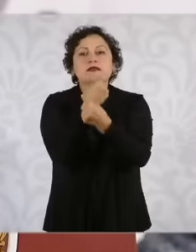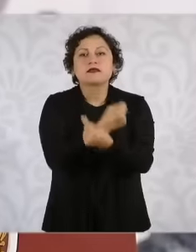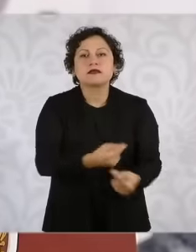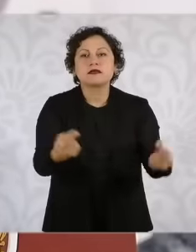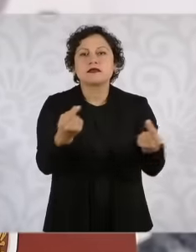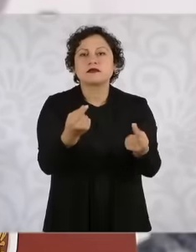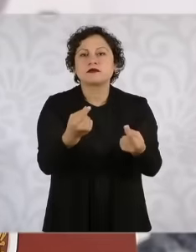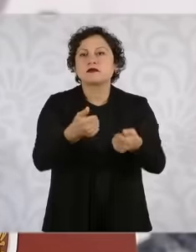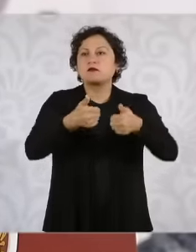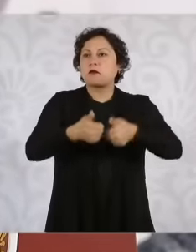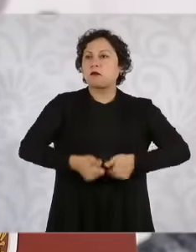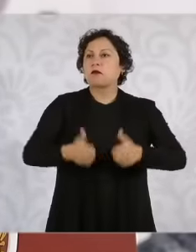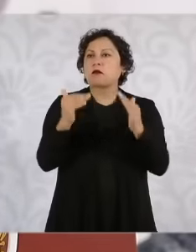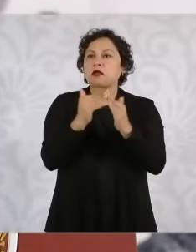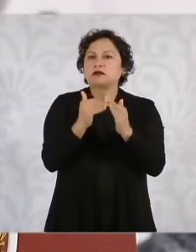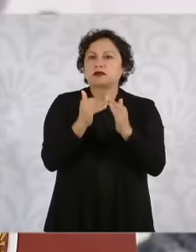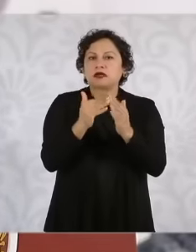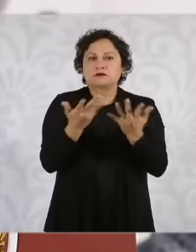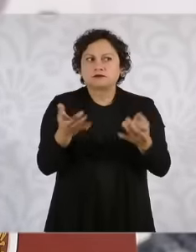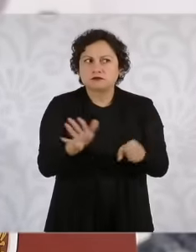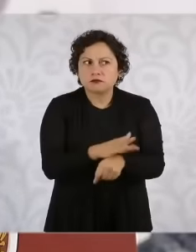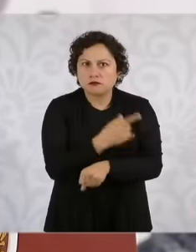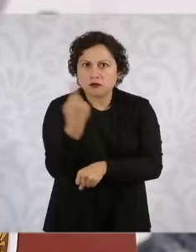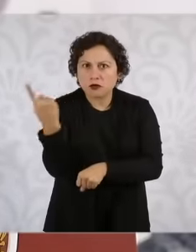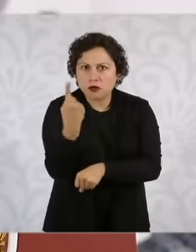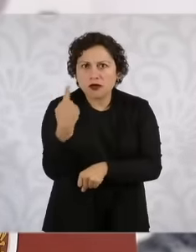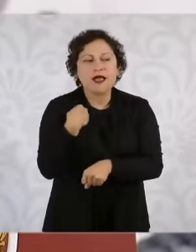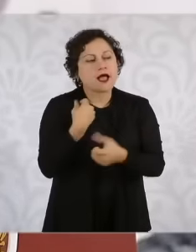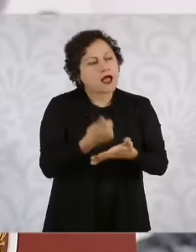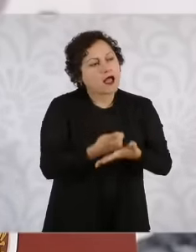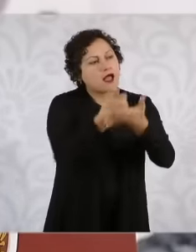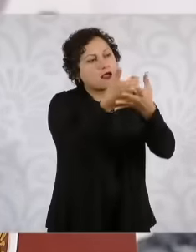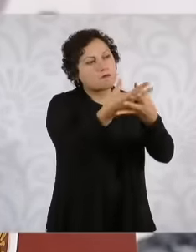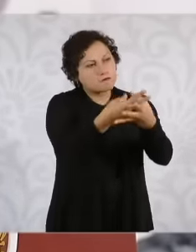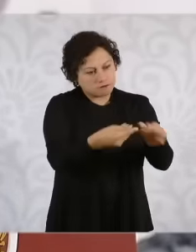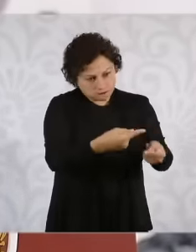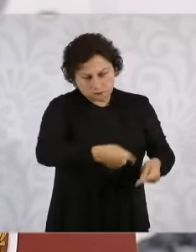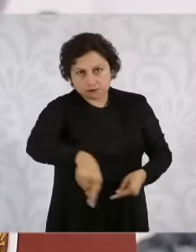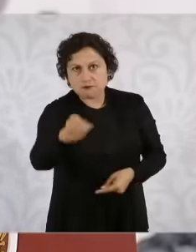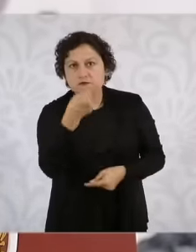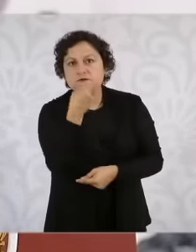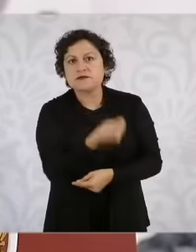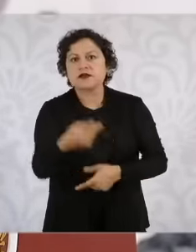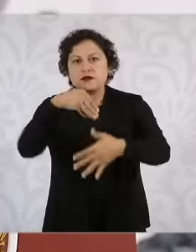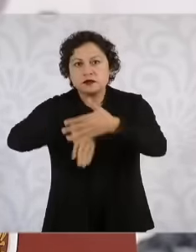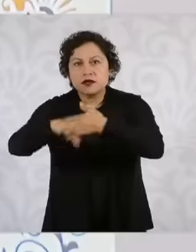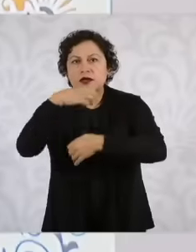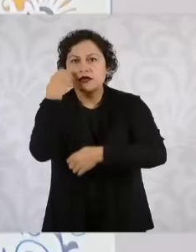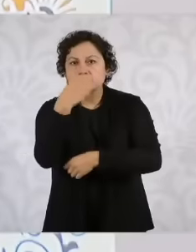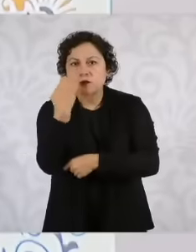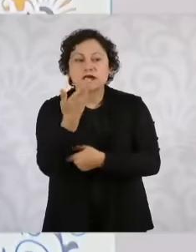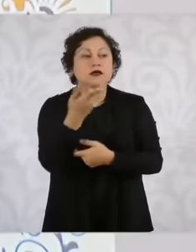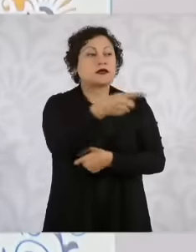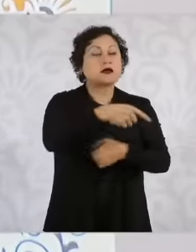I solved that problem if the young man was not going to school, we took him to